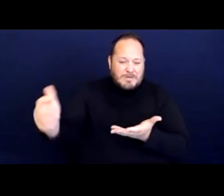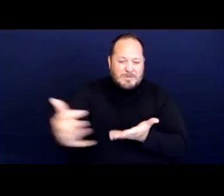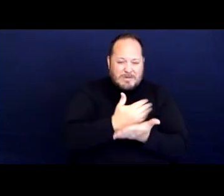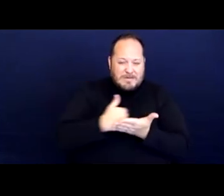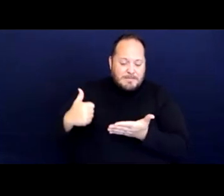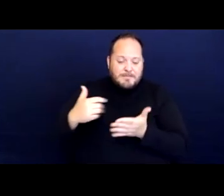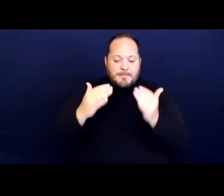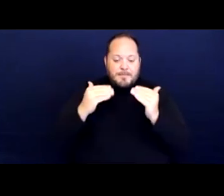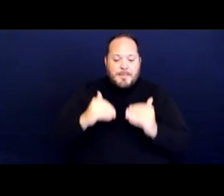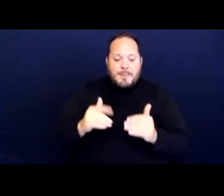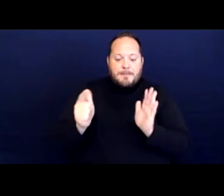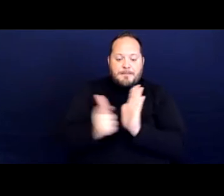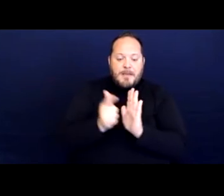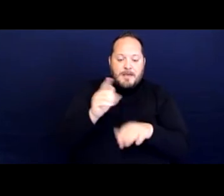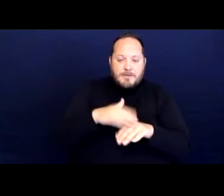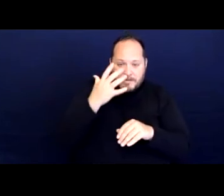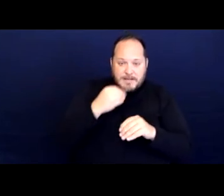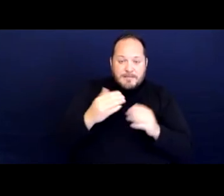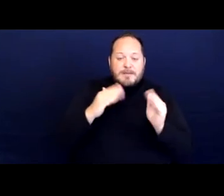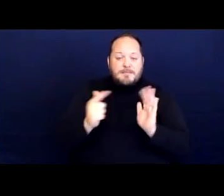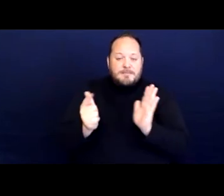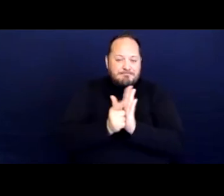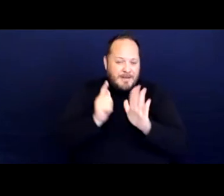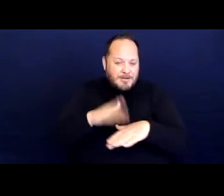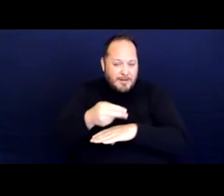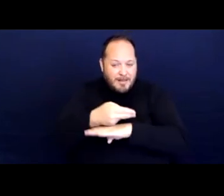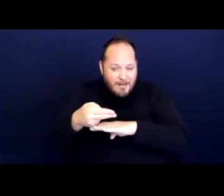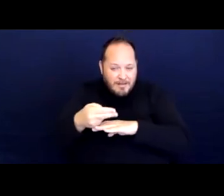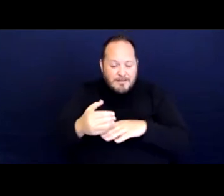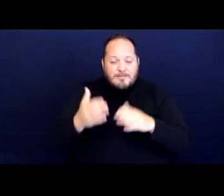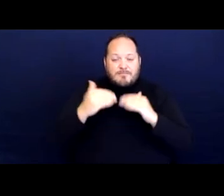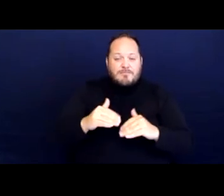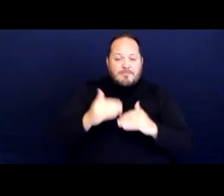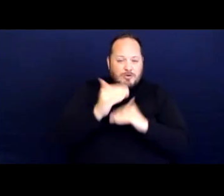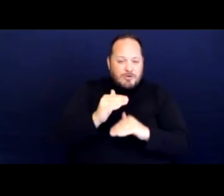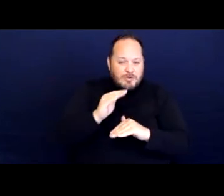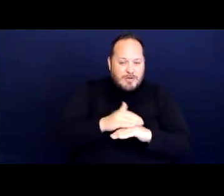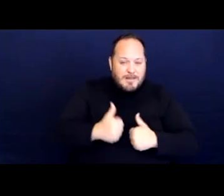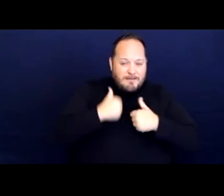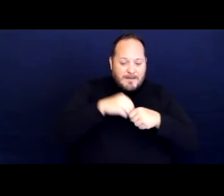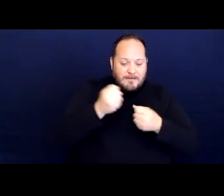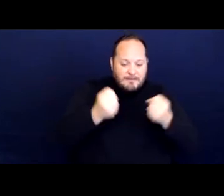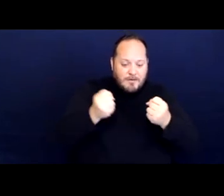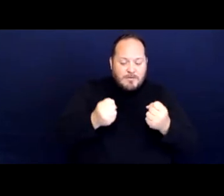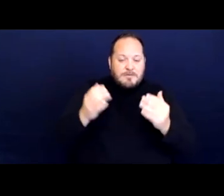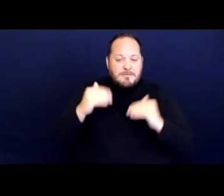or lying down, restrictions on living in vehicles, bans on begging and bans on loitering,